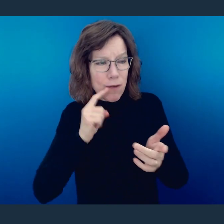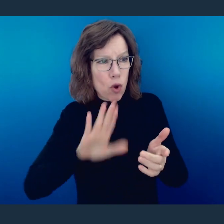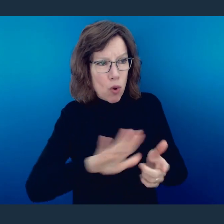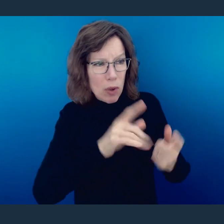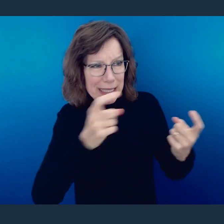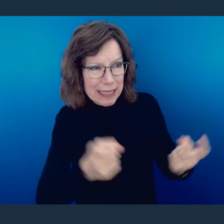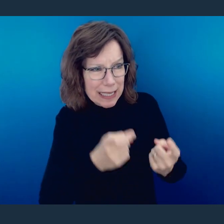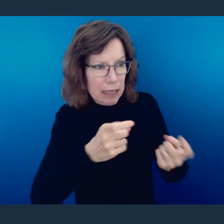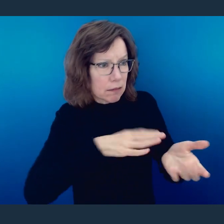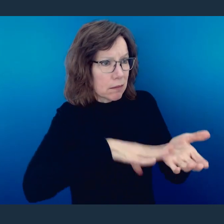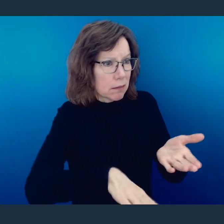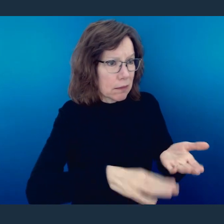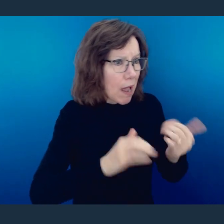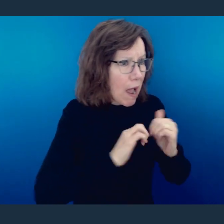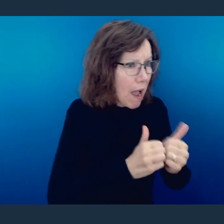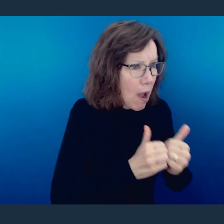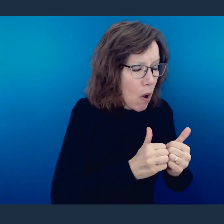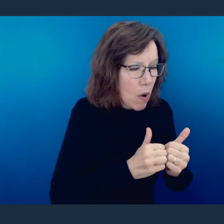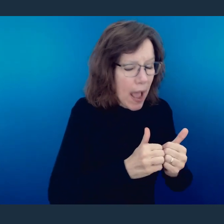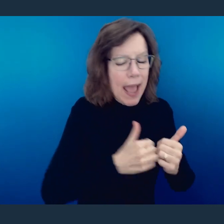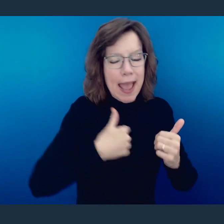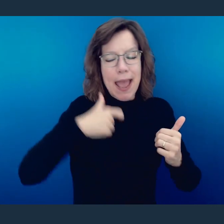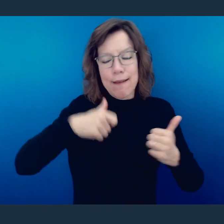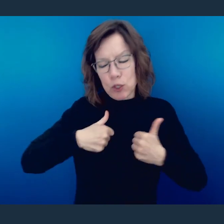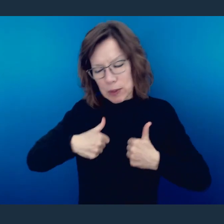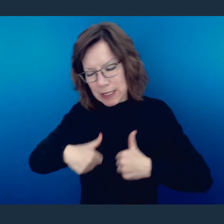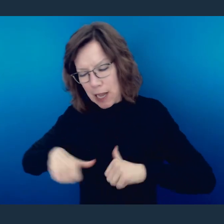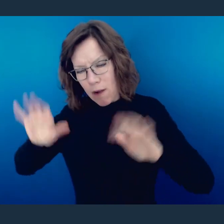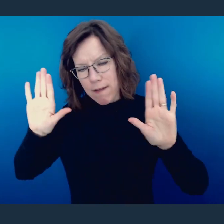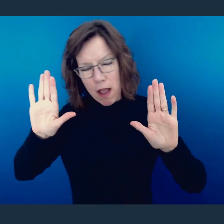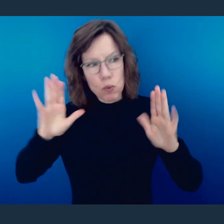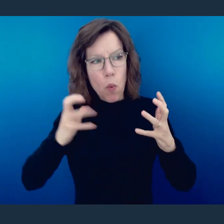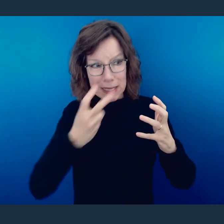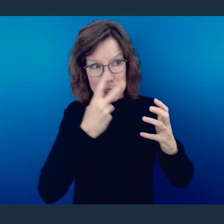for the sins that we fall subject to, for the sins of humanity, and to reconnect us